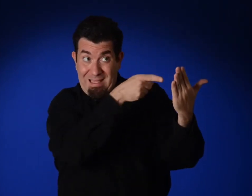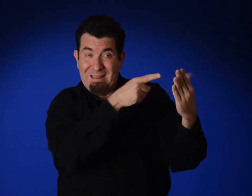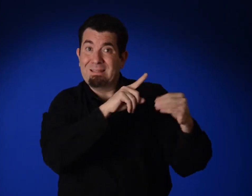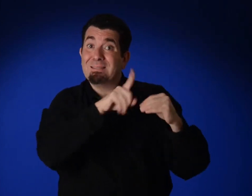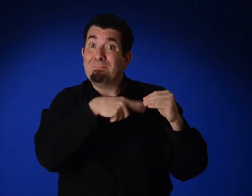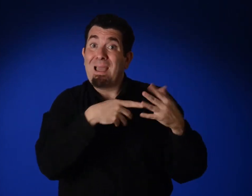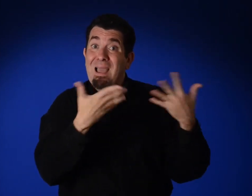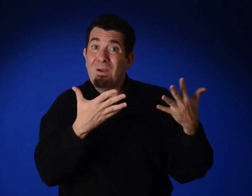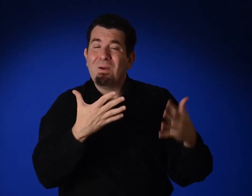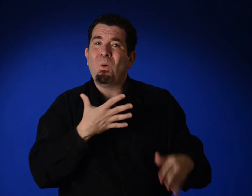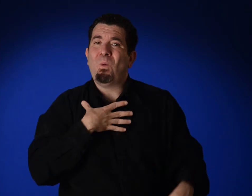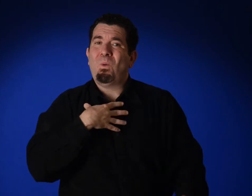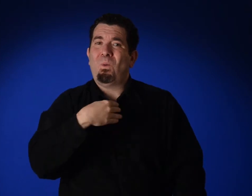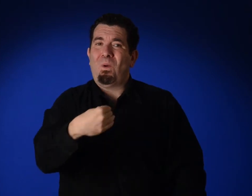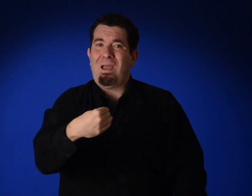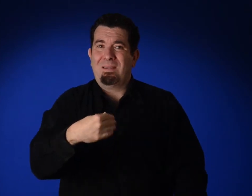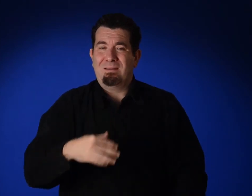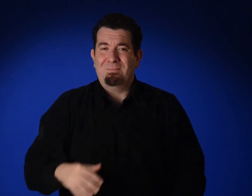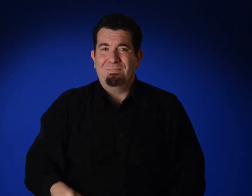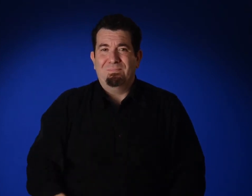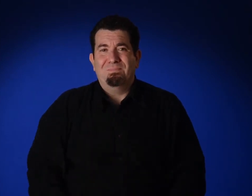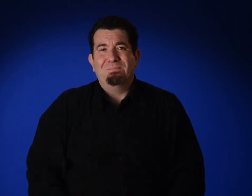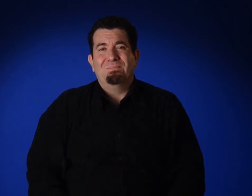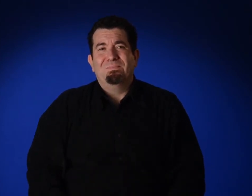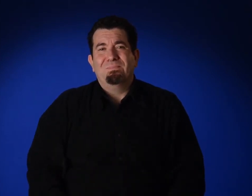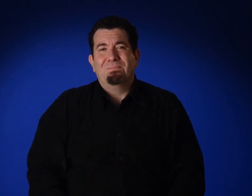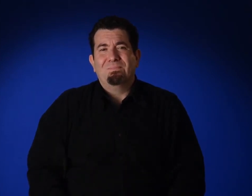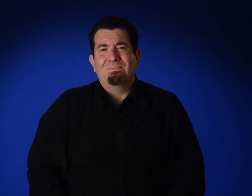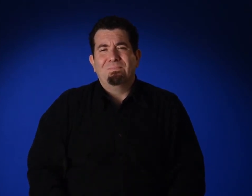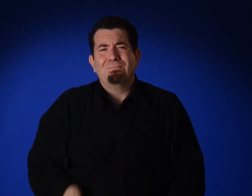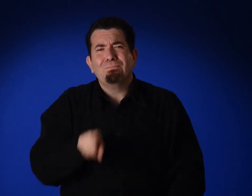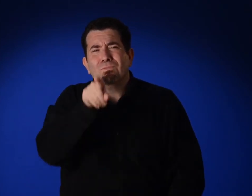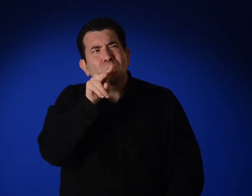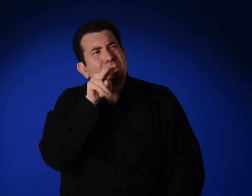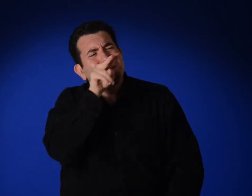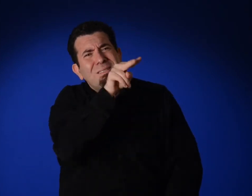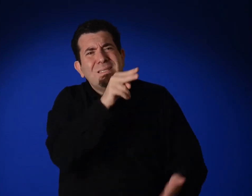This painting, for example, focuses on the color white.